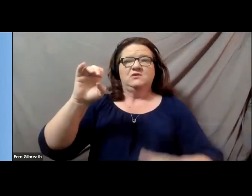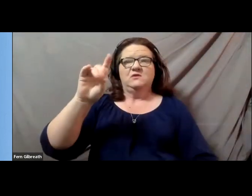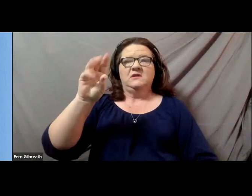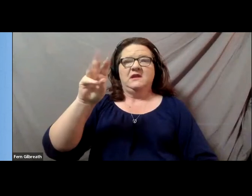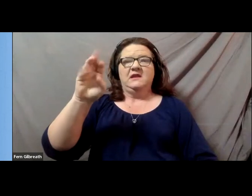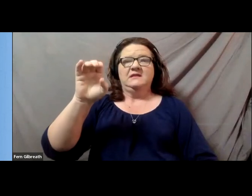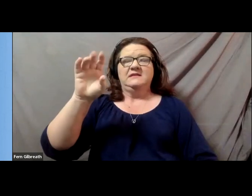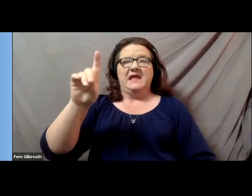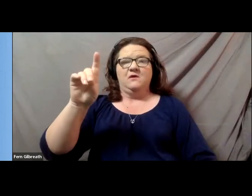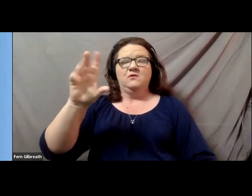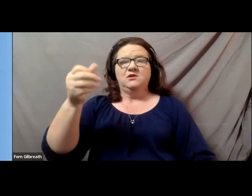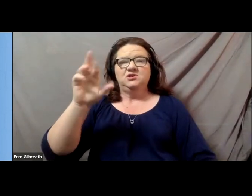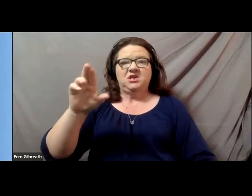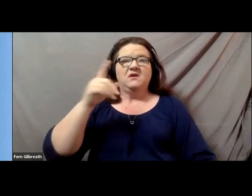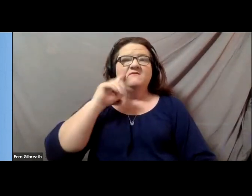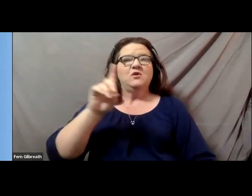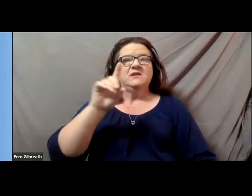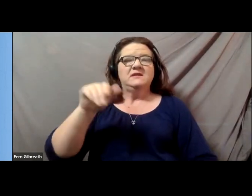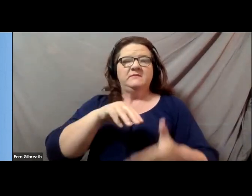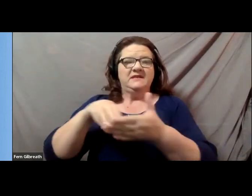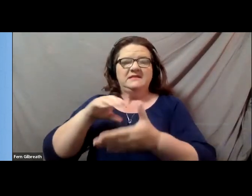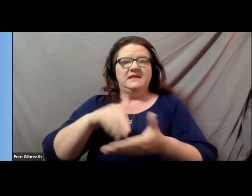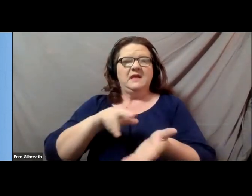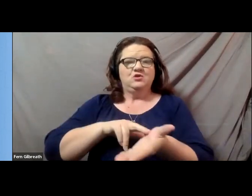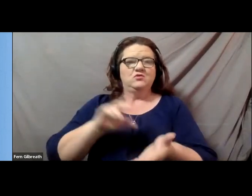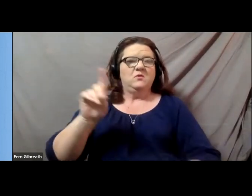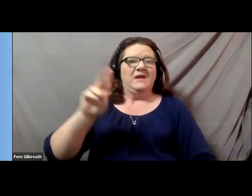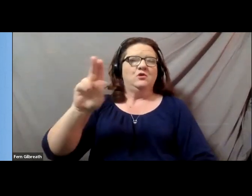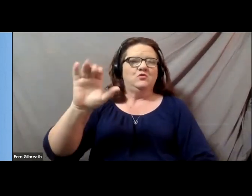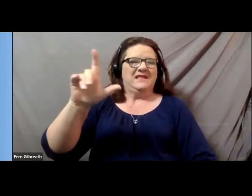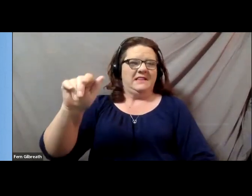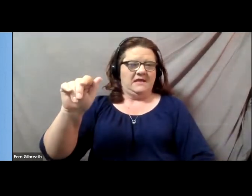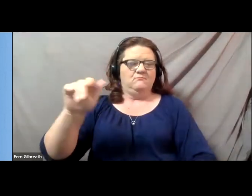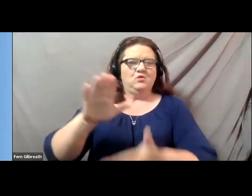in Nursing in the UCLA School of Nursing.